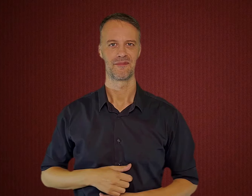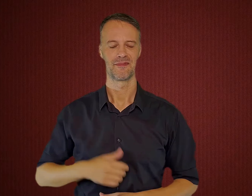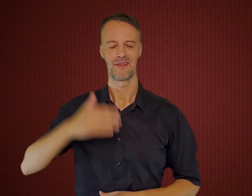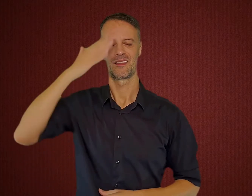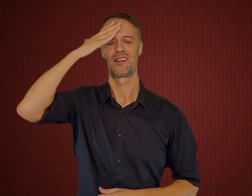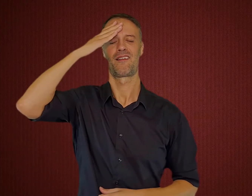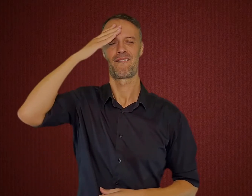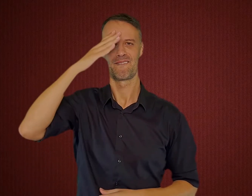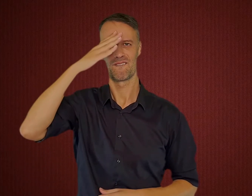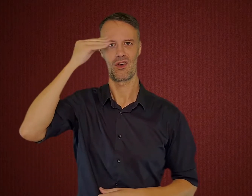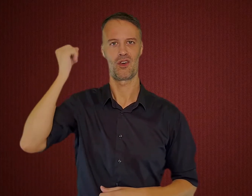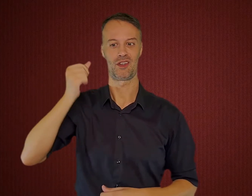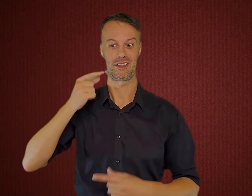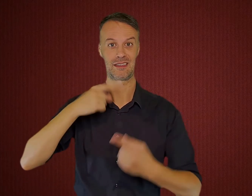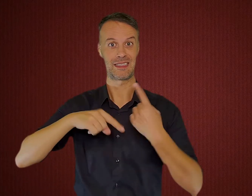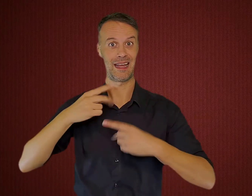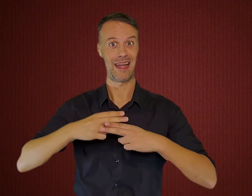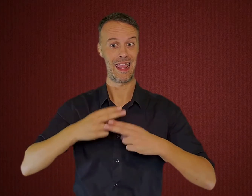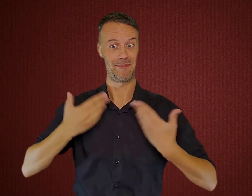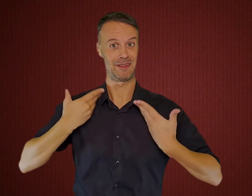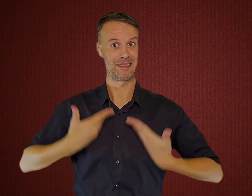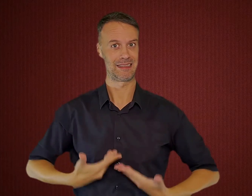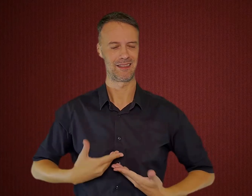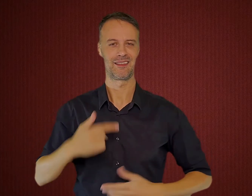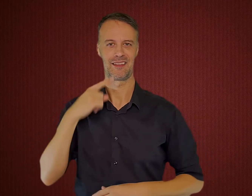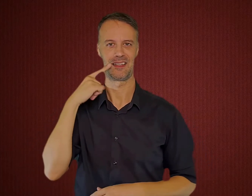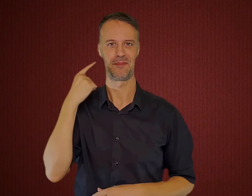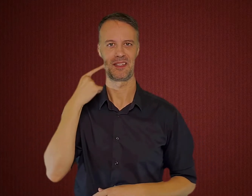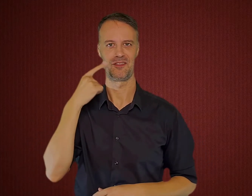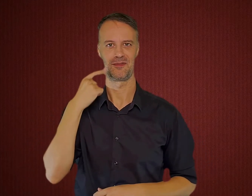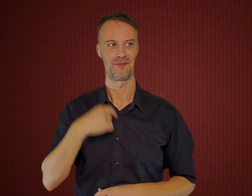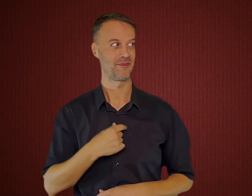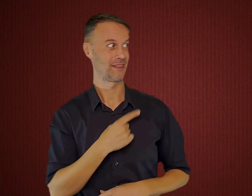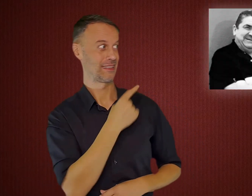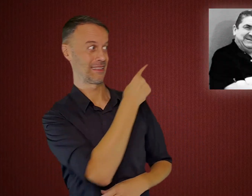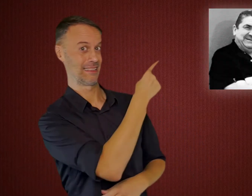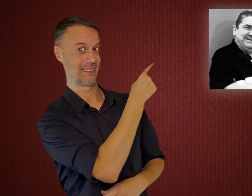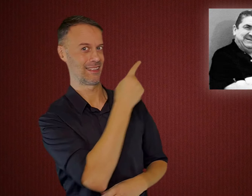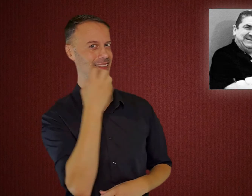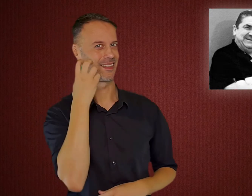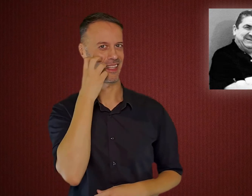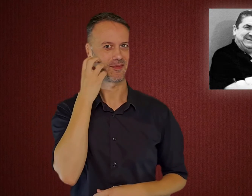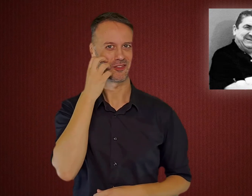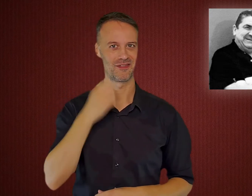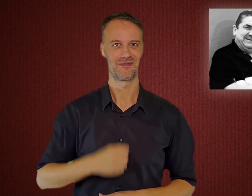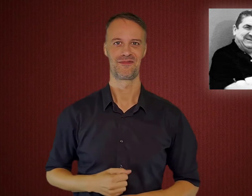By the way, I forgot, my sign name is this. And his is this.